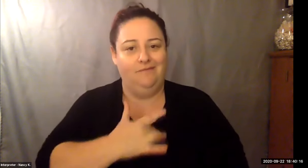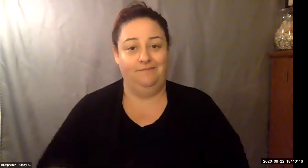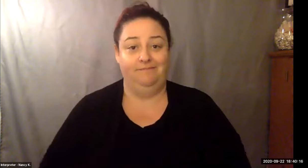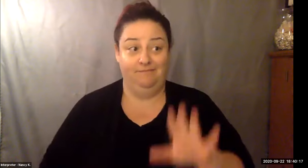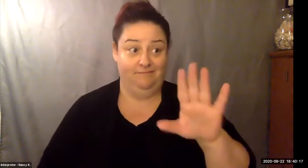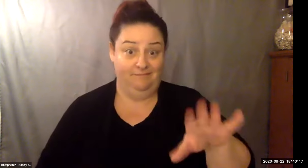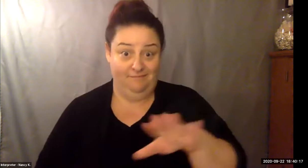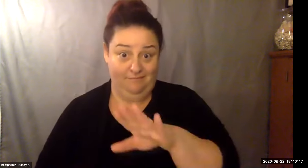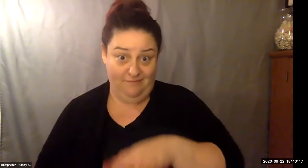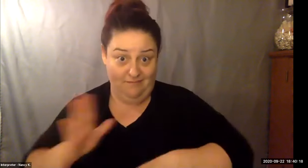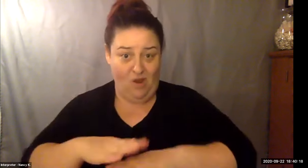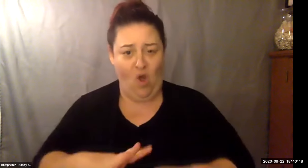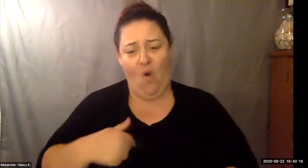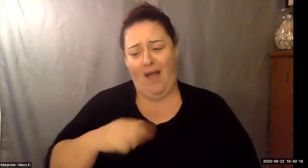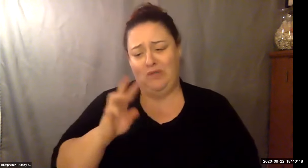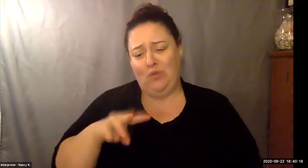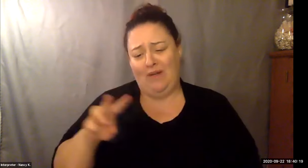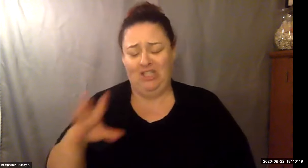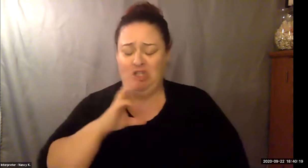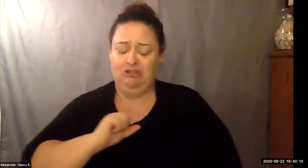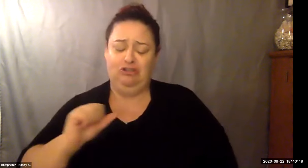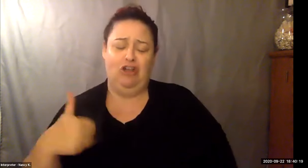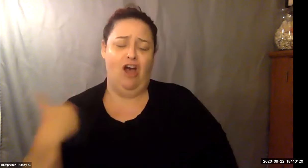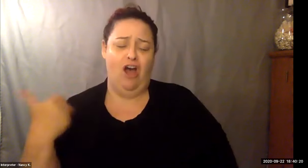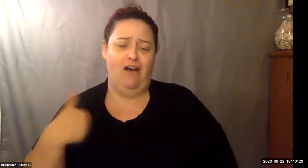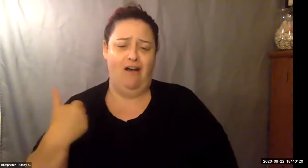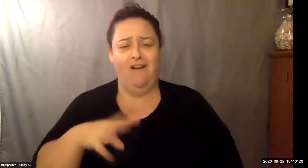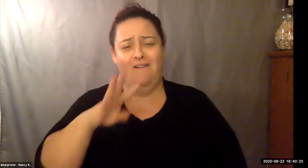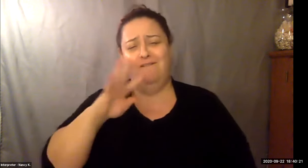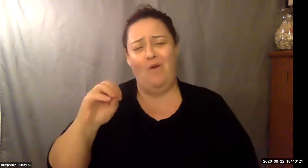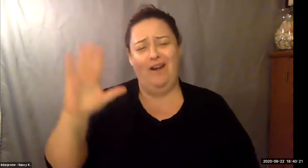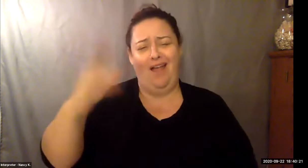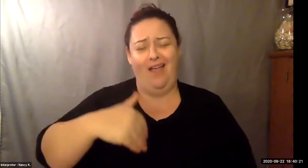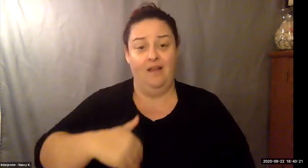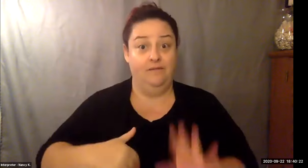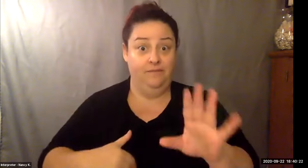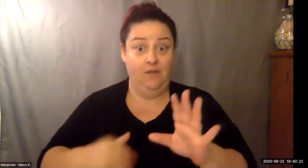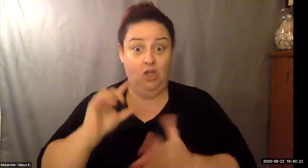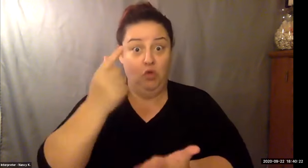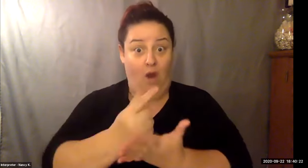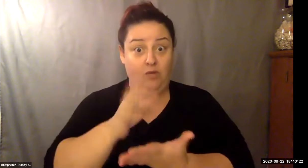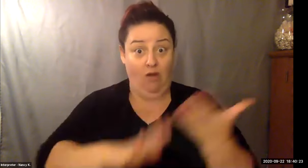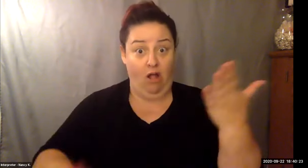Keith Wolling: Integrity is very important. This day and age, the ability to delegate. Just remember, we can't do everything communication.